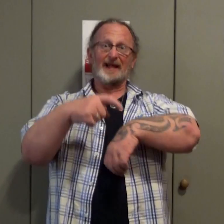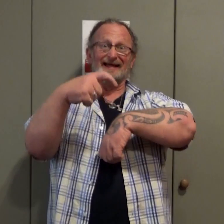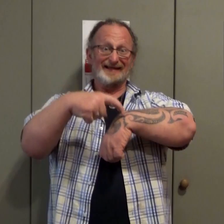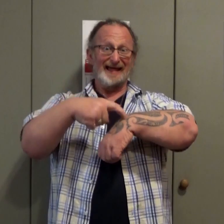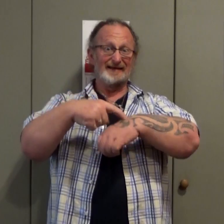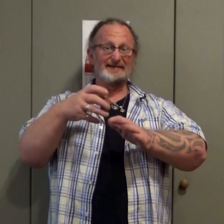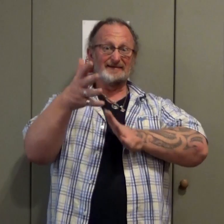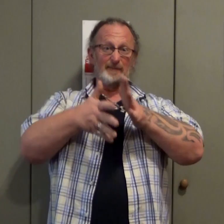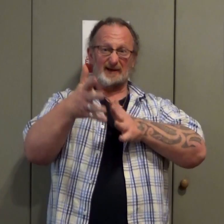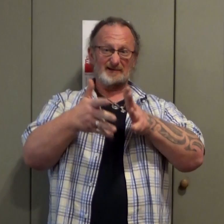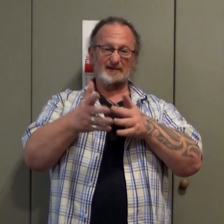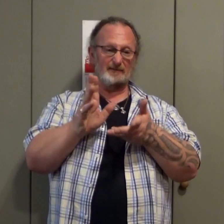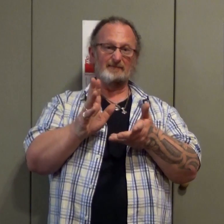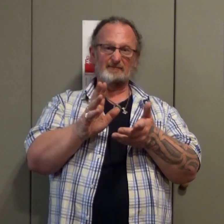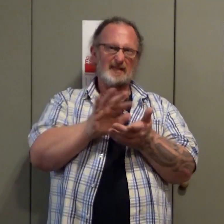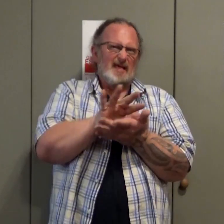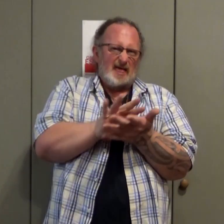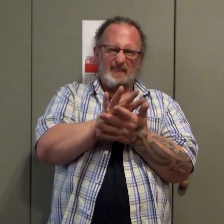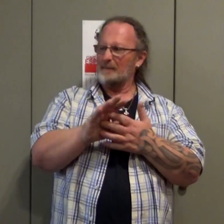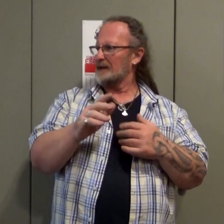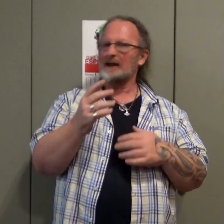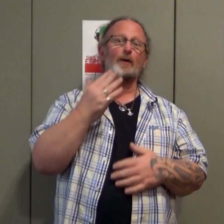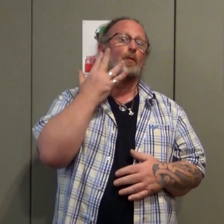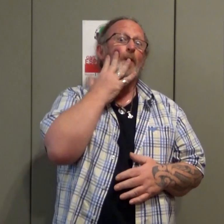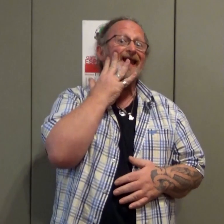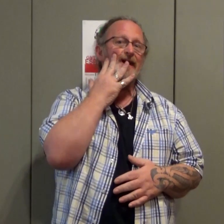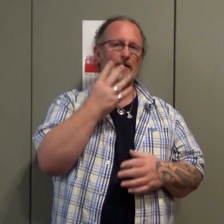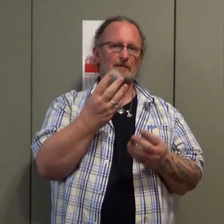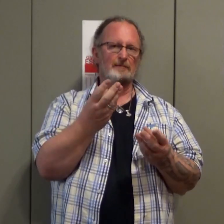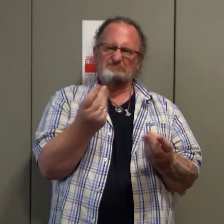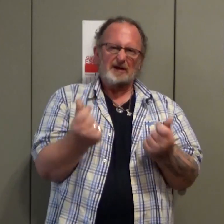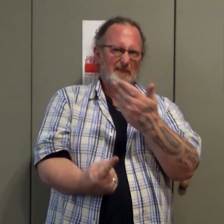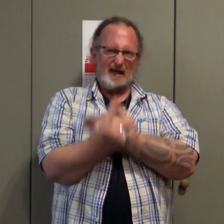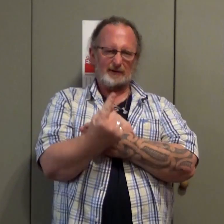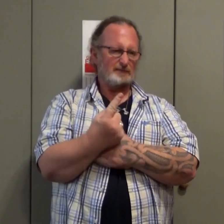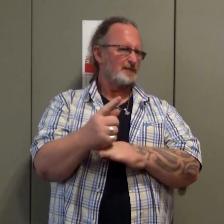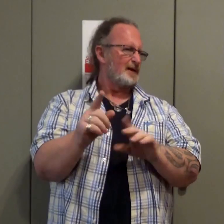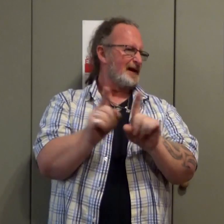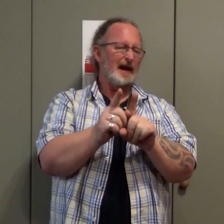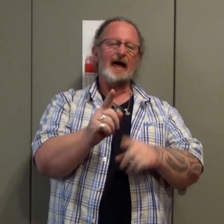So, let's talk about signs for time That means "when something occurred" "The time when something occurred"